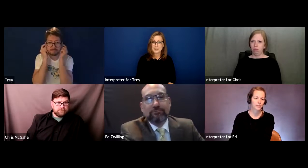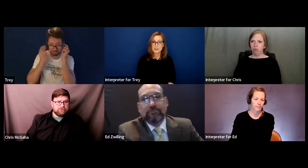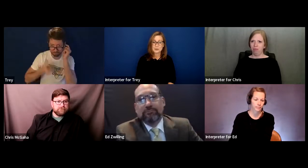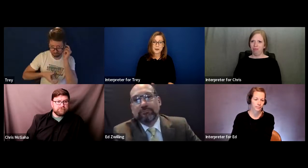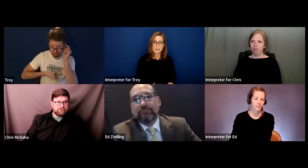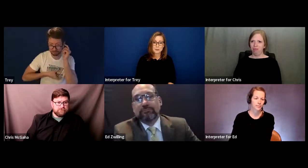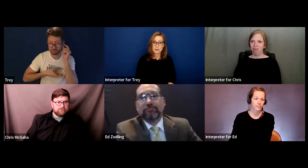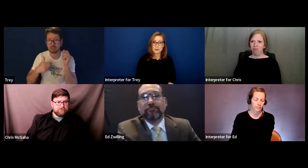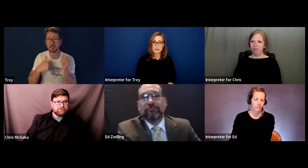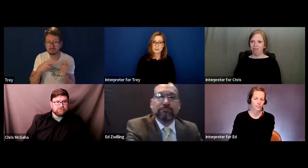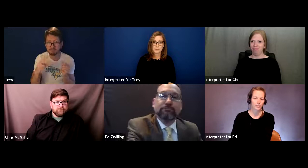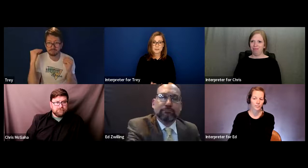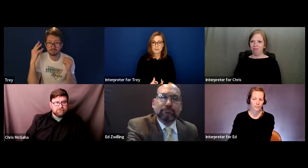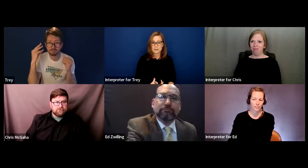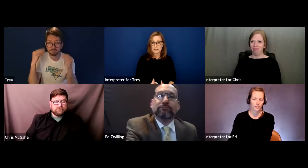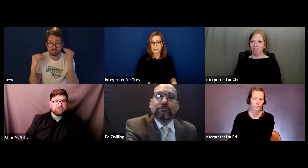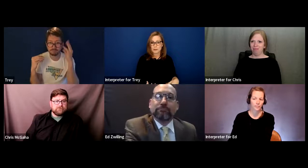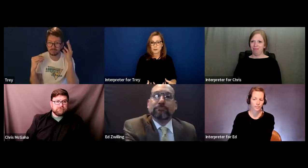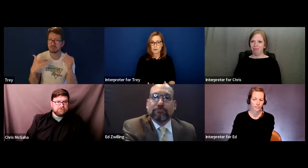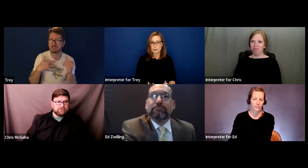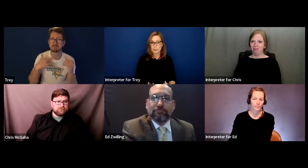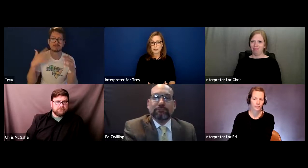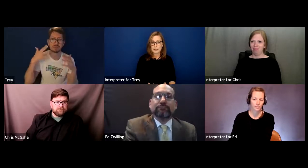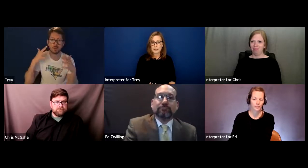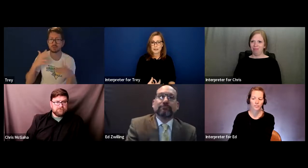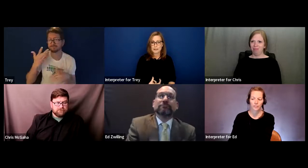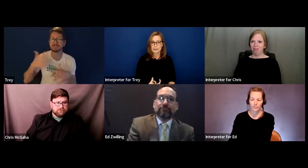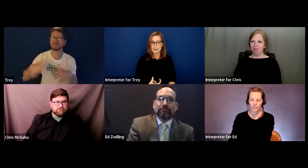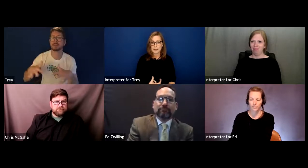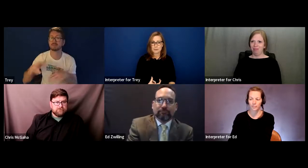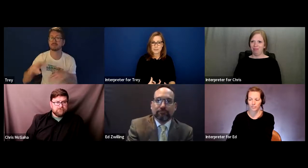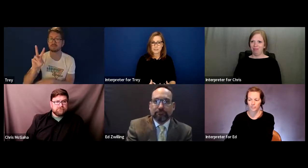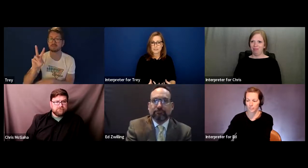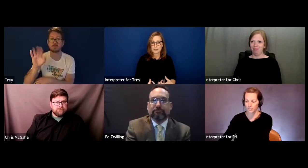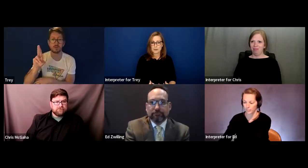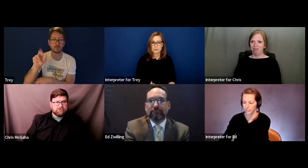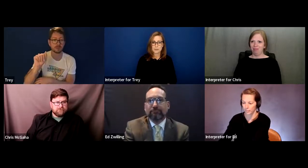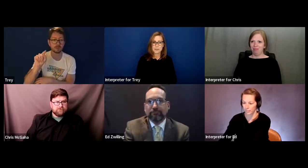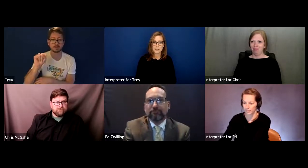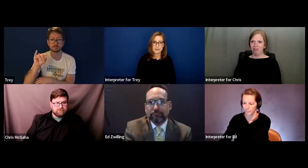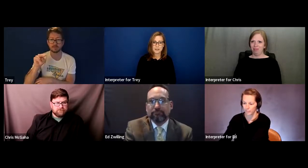And so I had to wear the large hearing aid and the FM system.